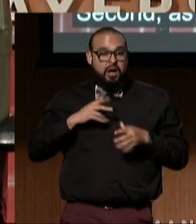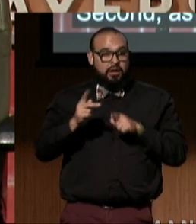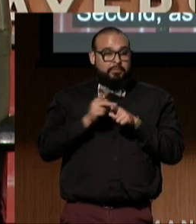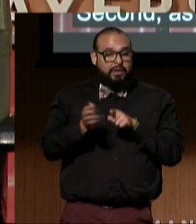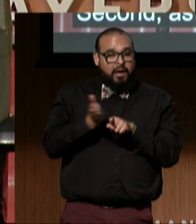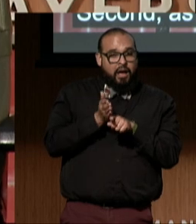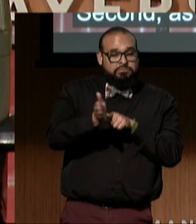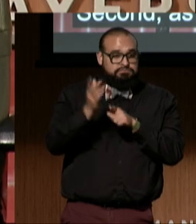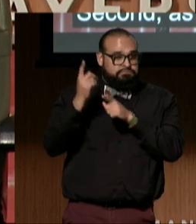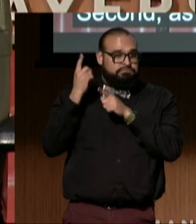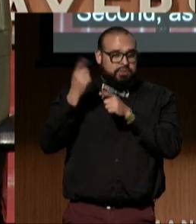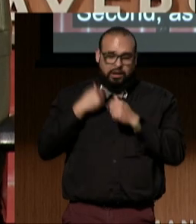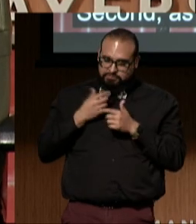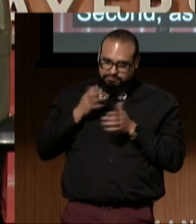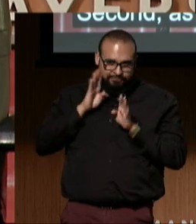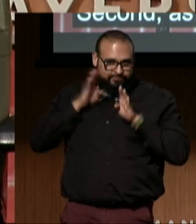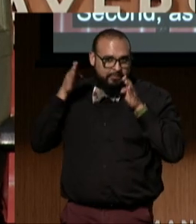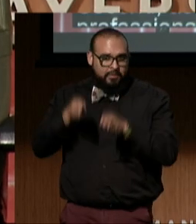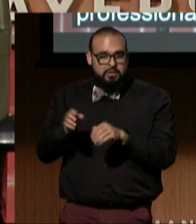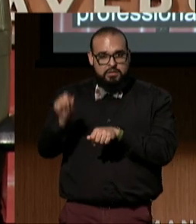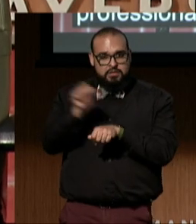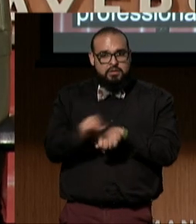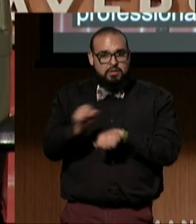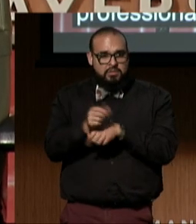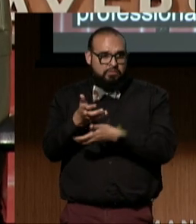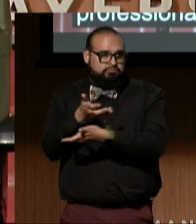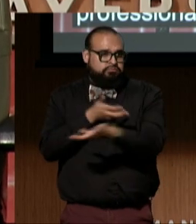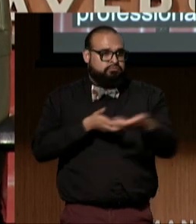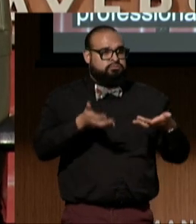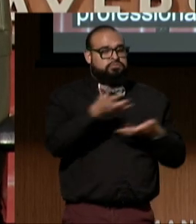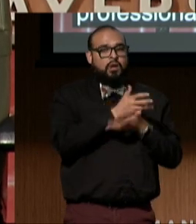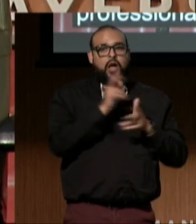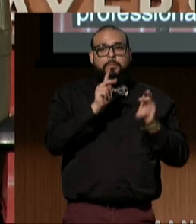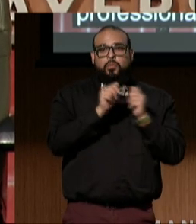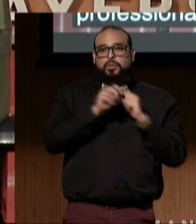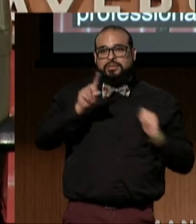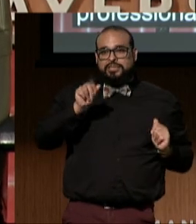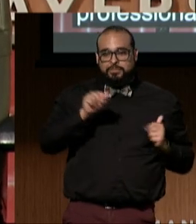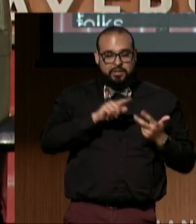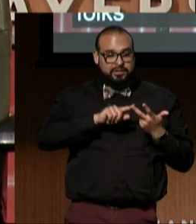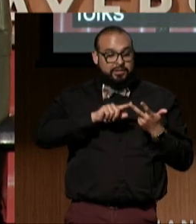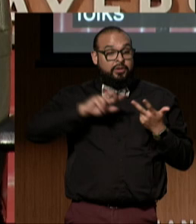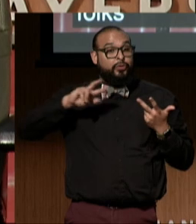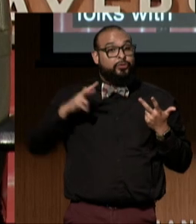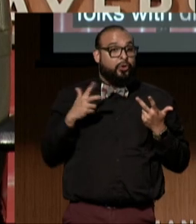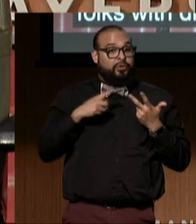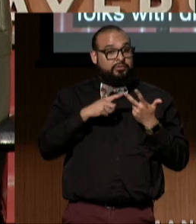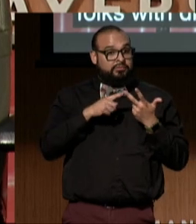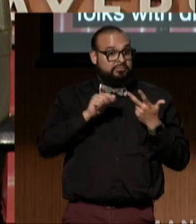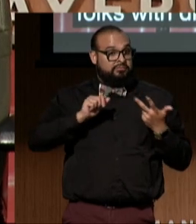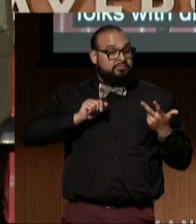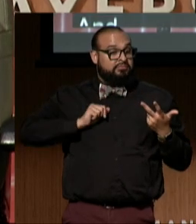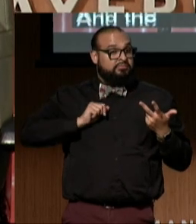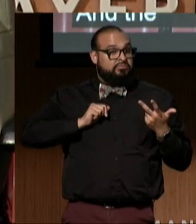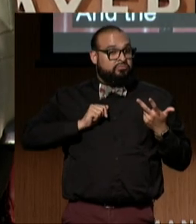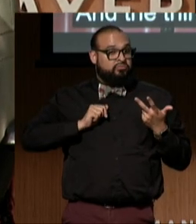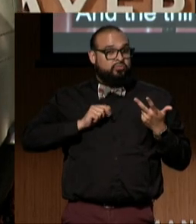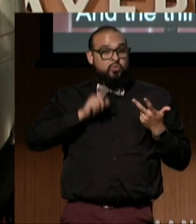has been devoted to working with folks with disabilities. And the third thing is I was a very late bloomer